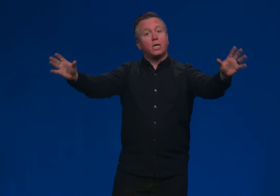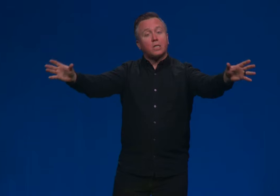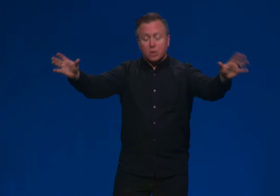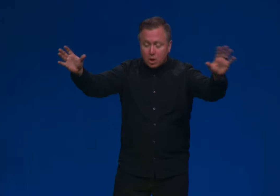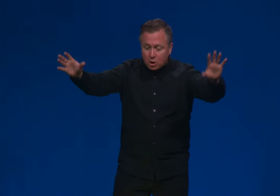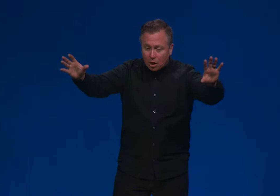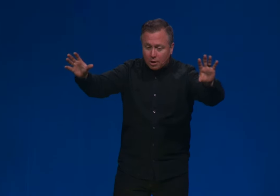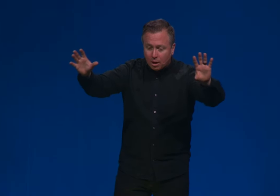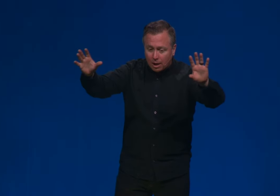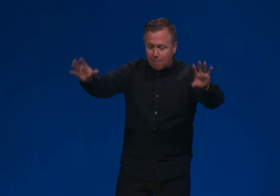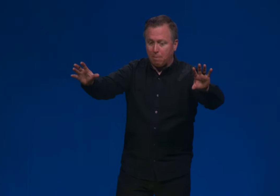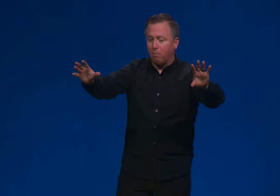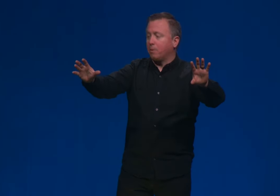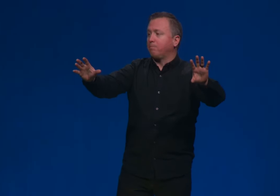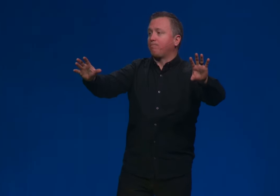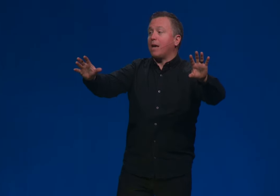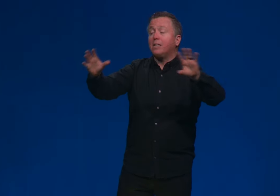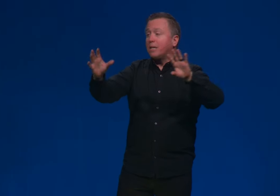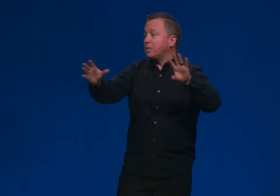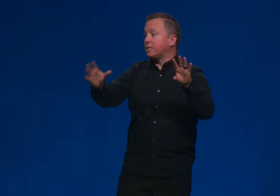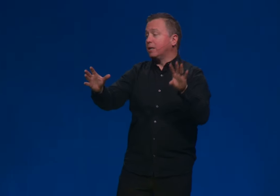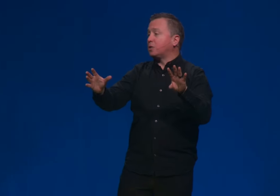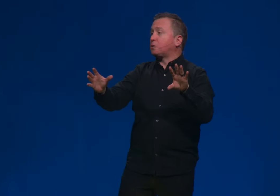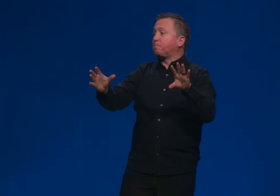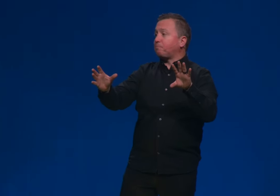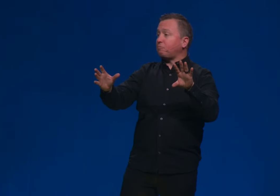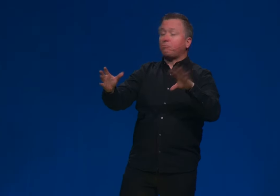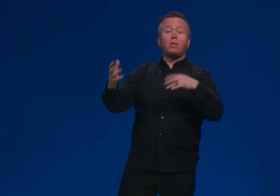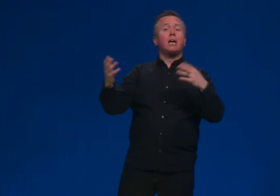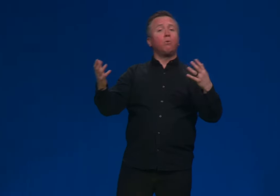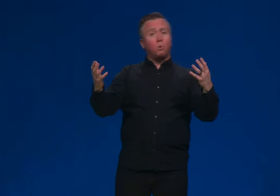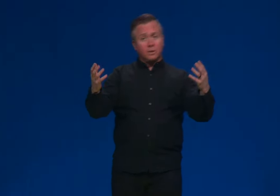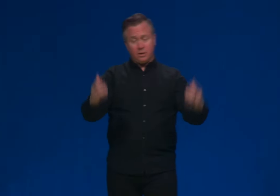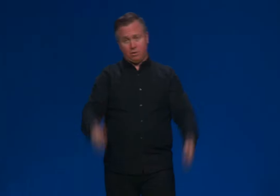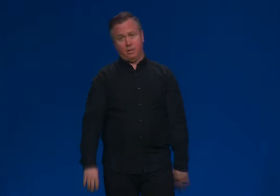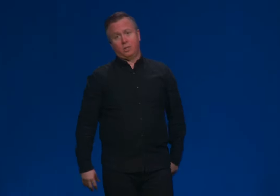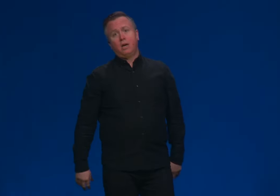Genesis is not a lab report and it doesn't tell us how old the earth is.